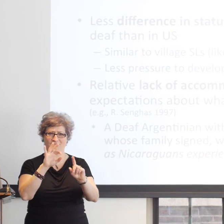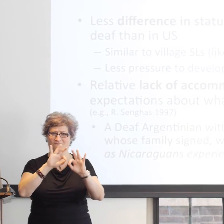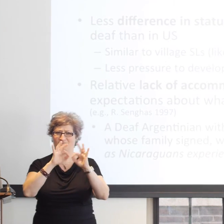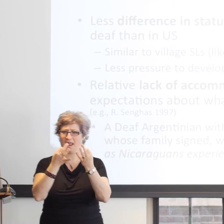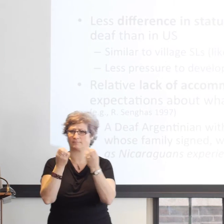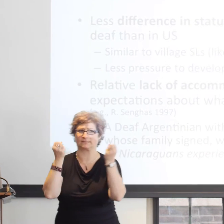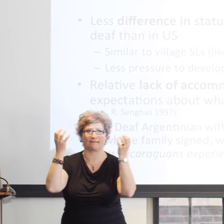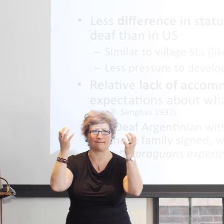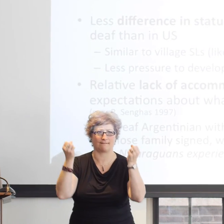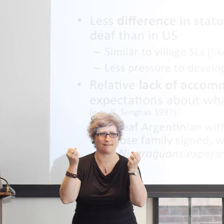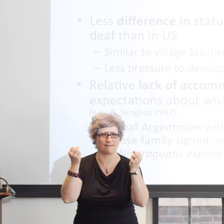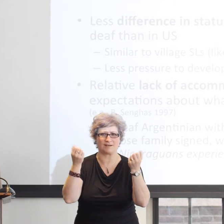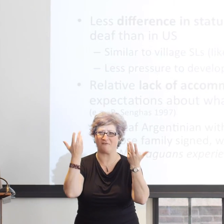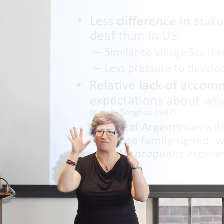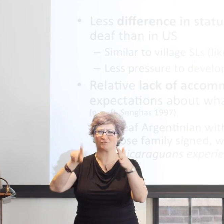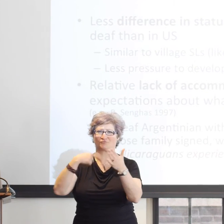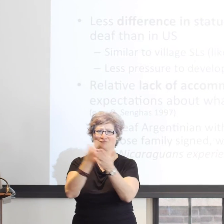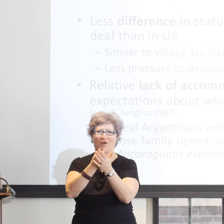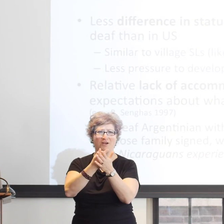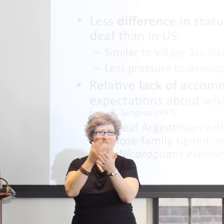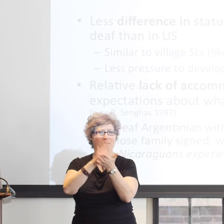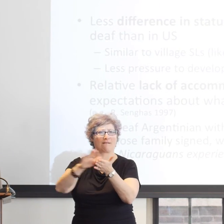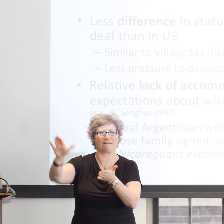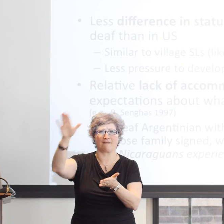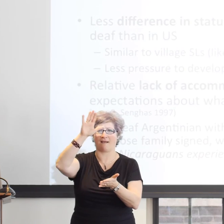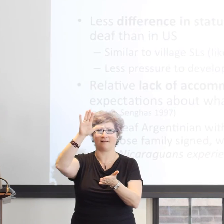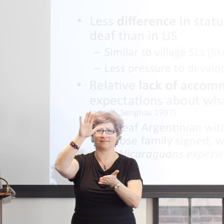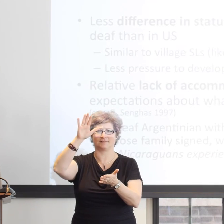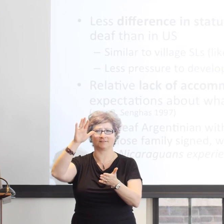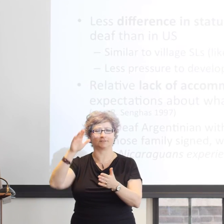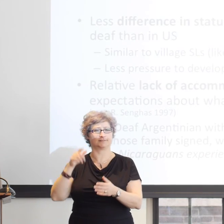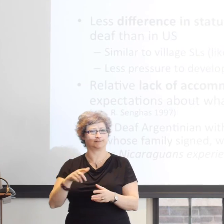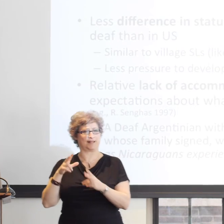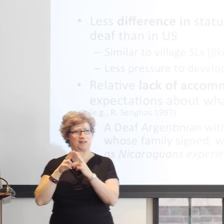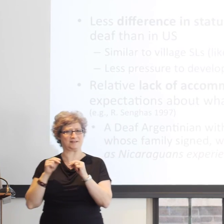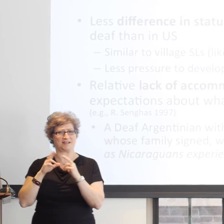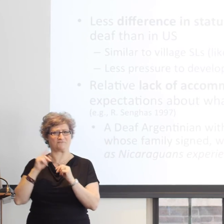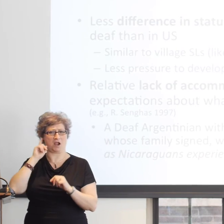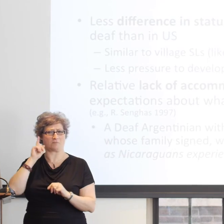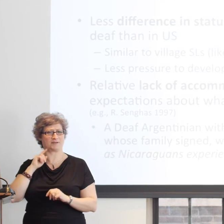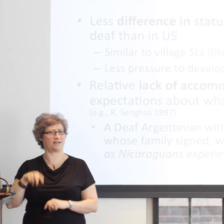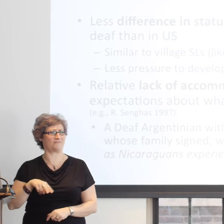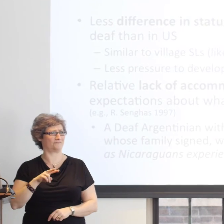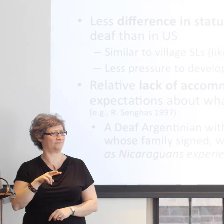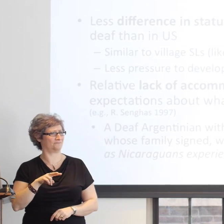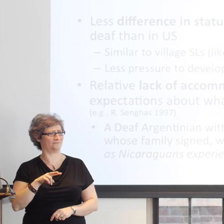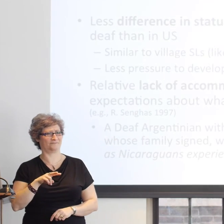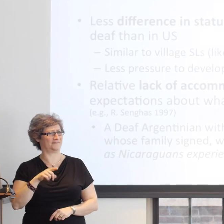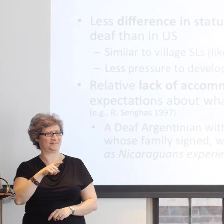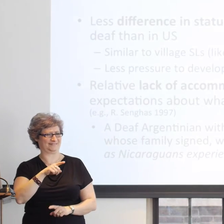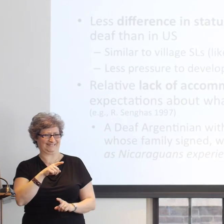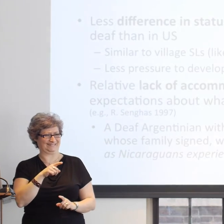Nicaraguan culture as that also shapes the identities of both Deaf signing Nicaraguans